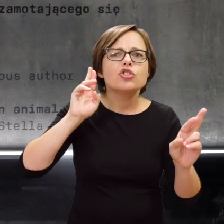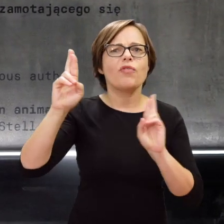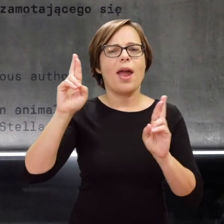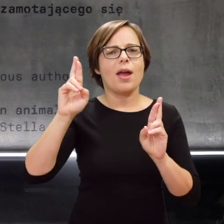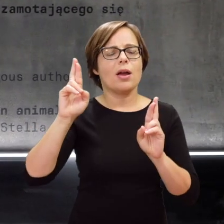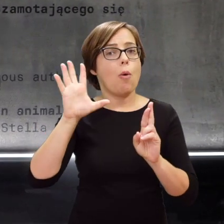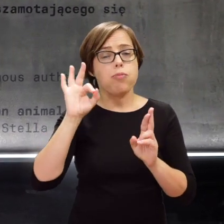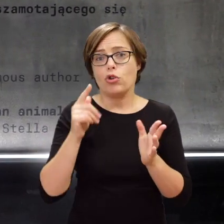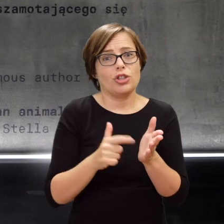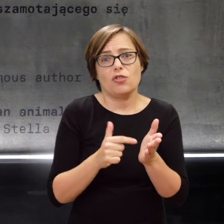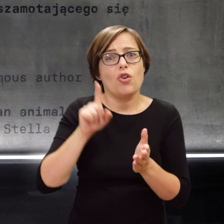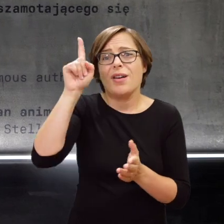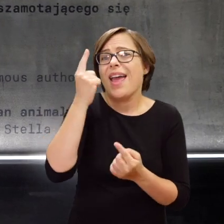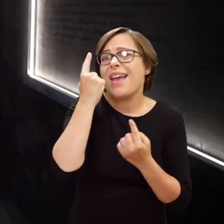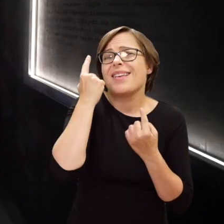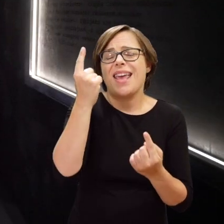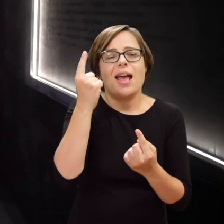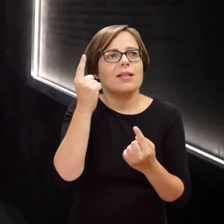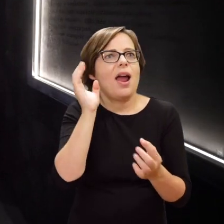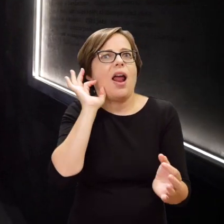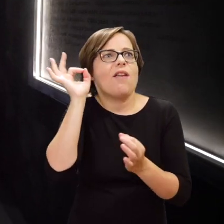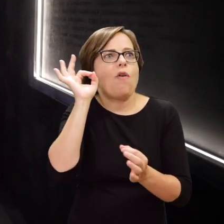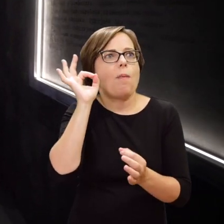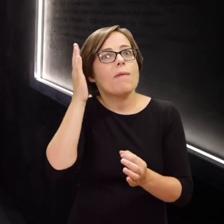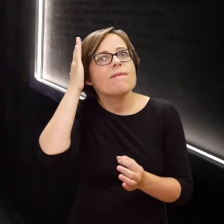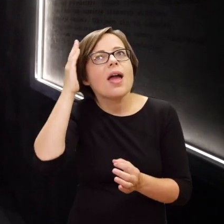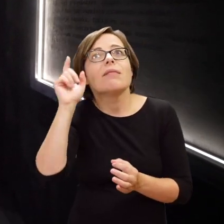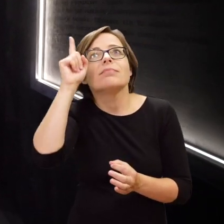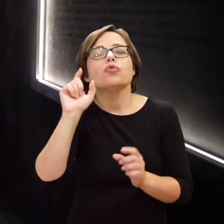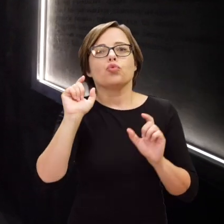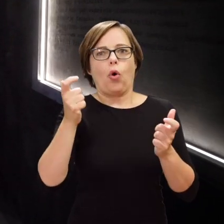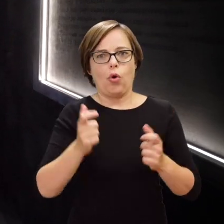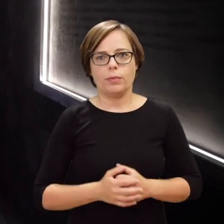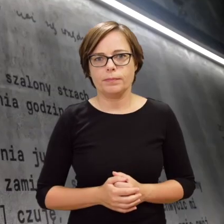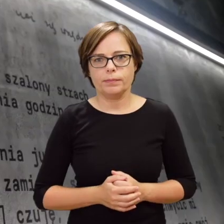for these sounds were often the only sources of information of what was going on outside.